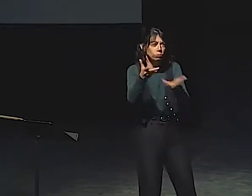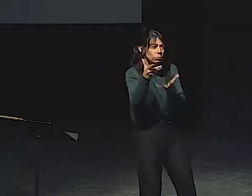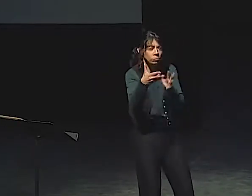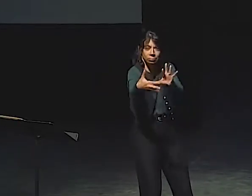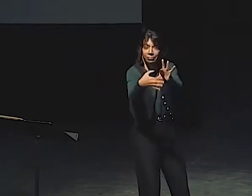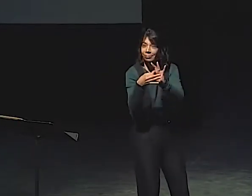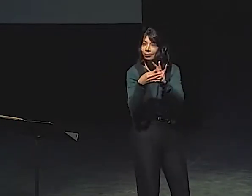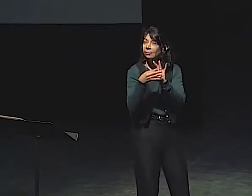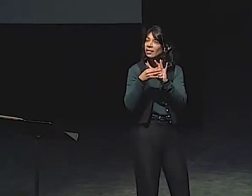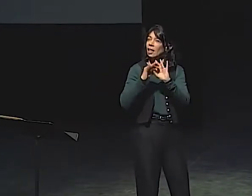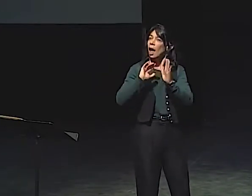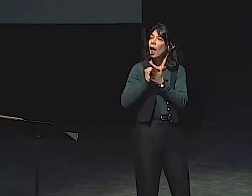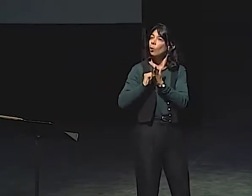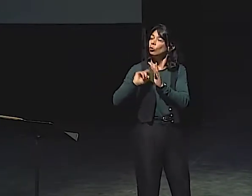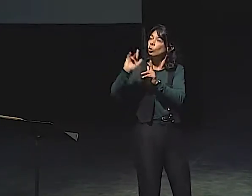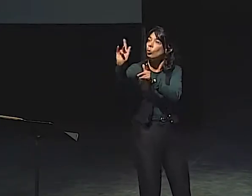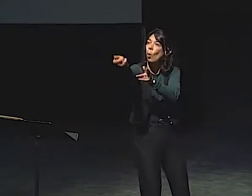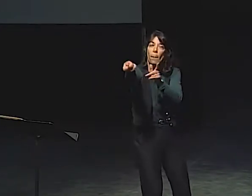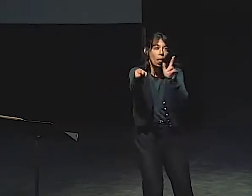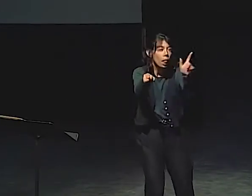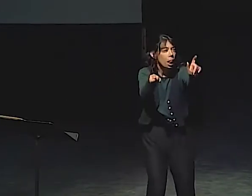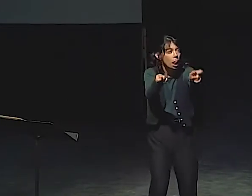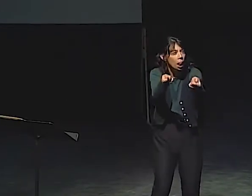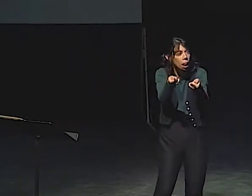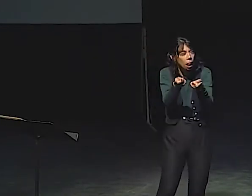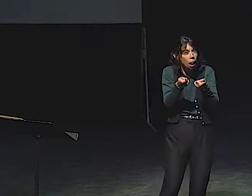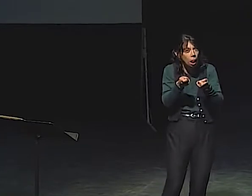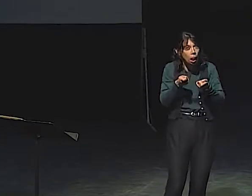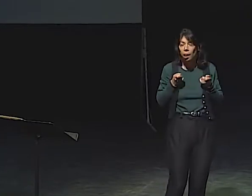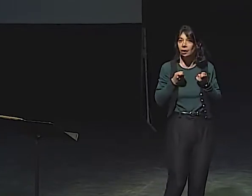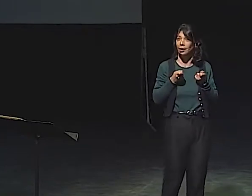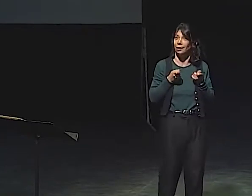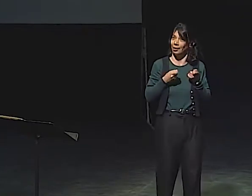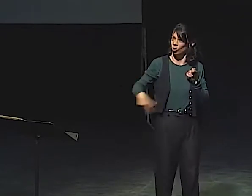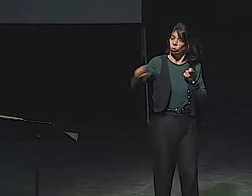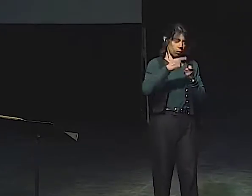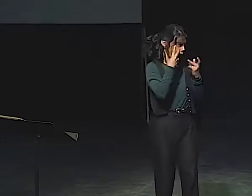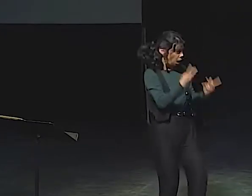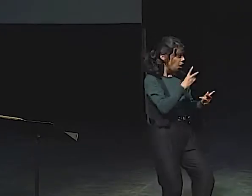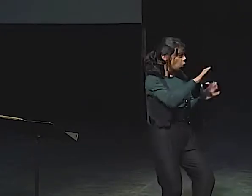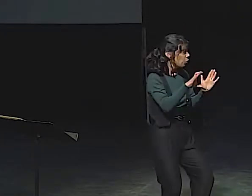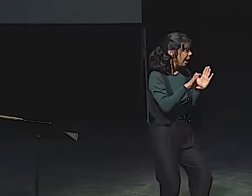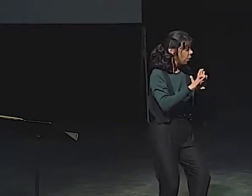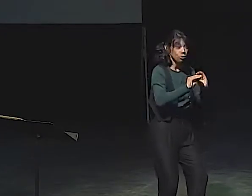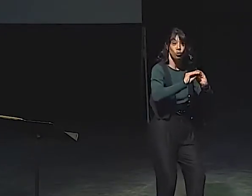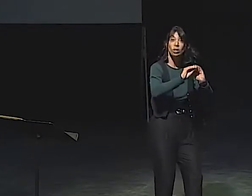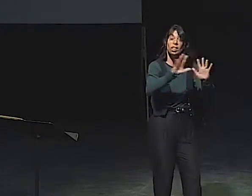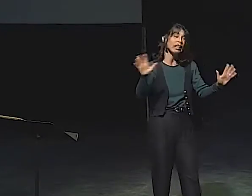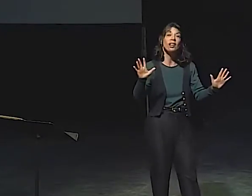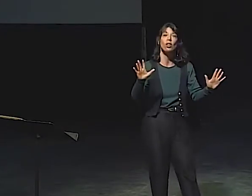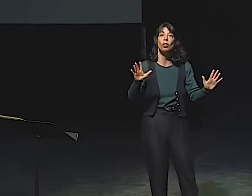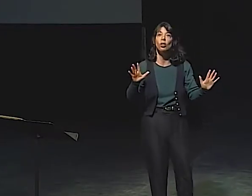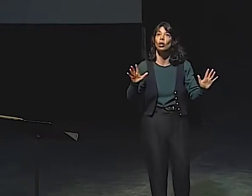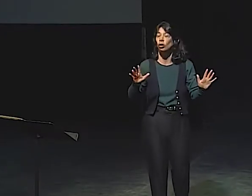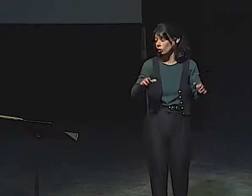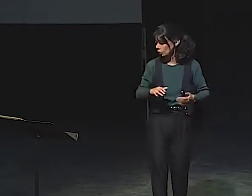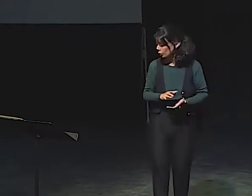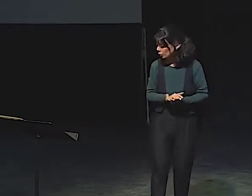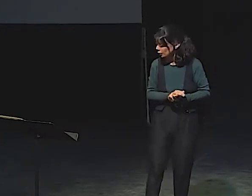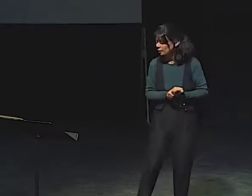WHY? WHY?-- ACTUALLY TALKING WITH YOU, THE AUDIENCE, WHICH HELPS TO DRAW YOU IN.